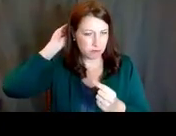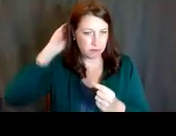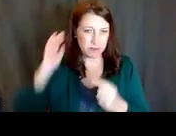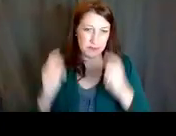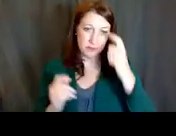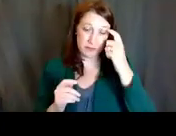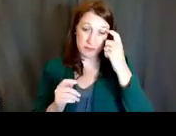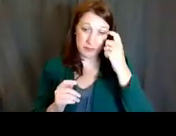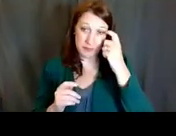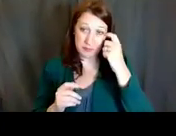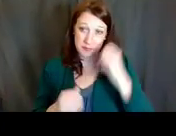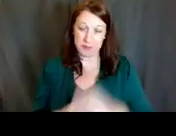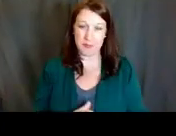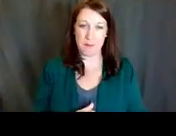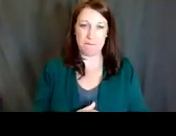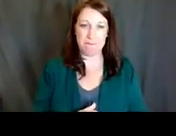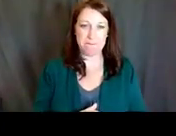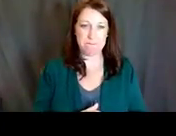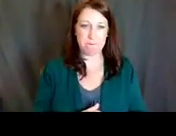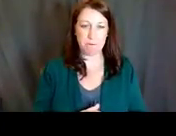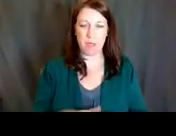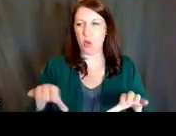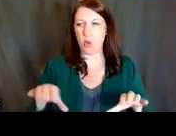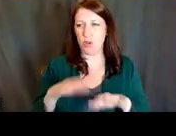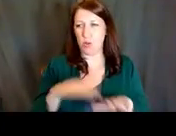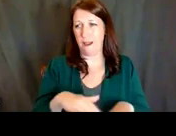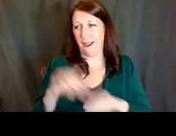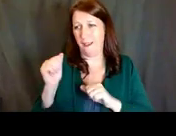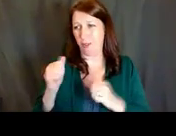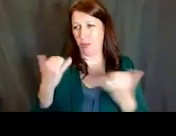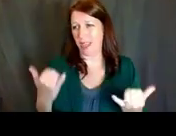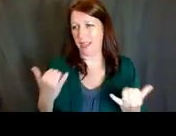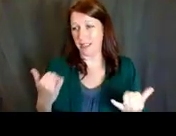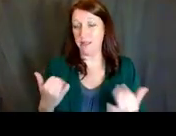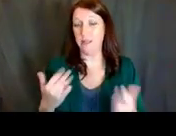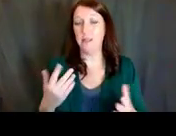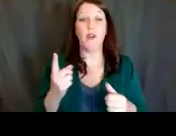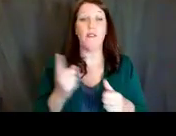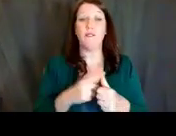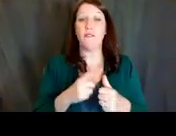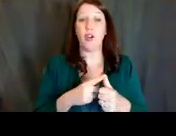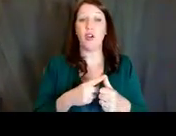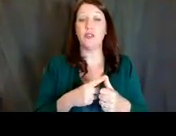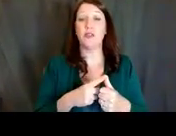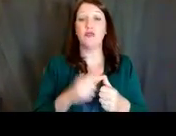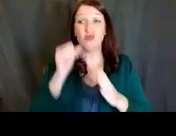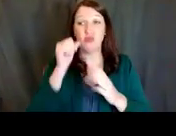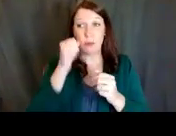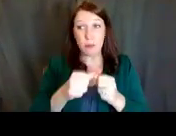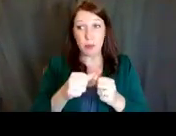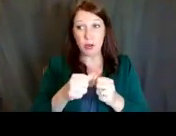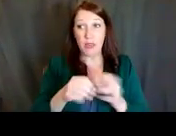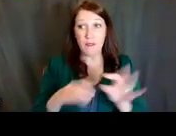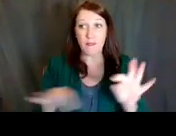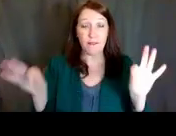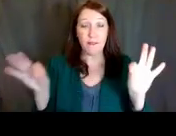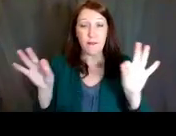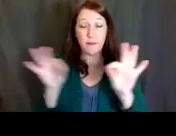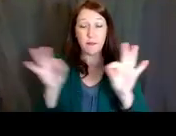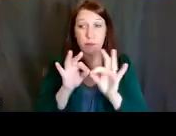after you leave the session, immediately. So first, we want to say that the first key step is finding